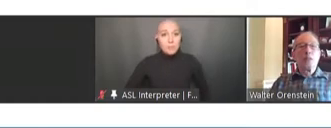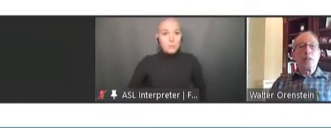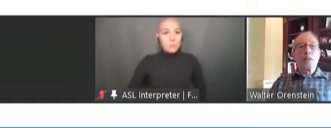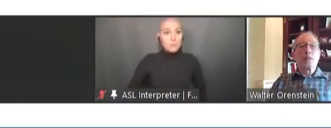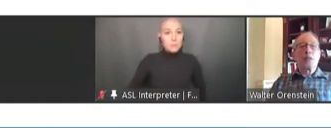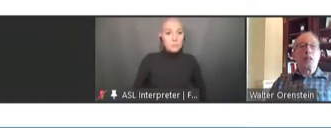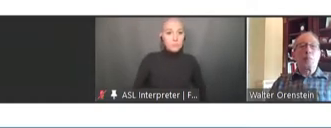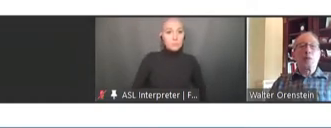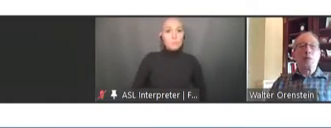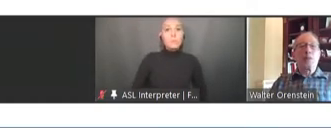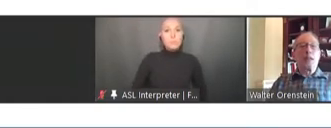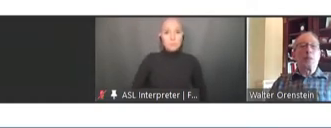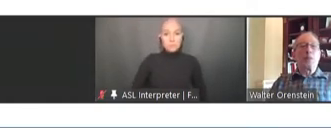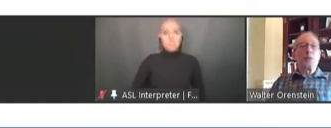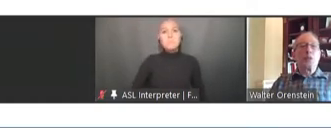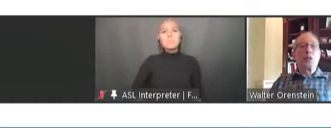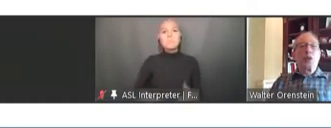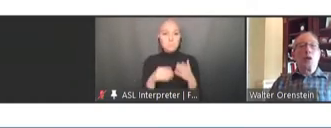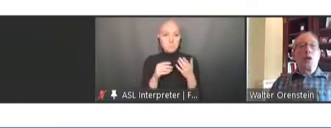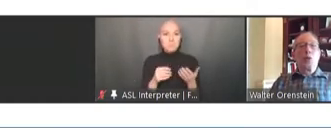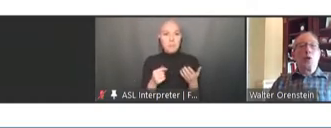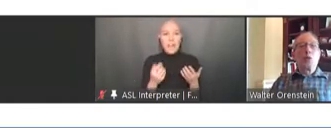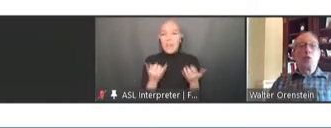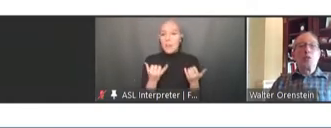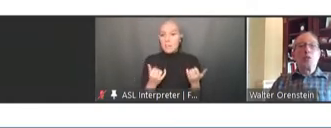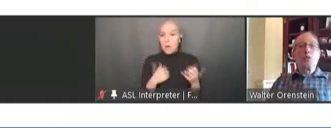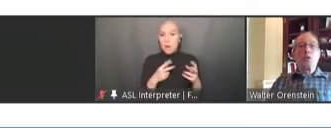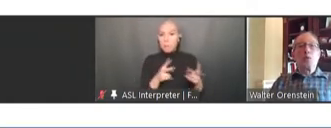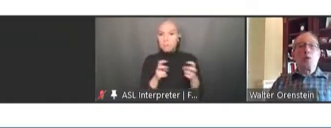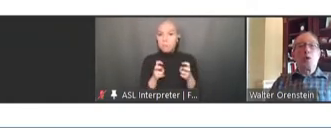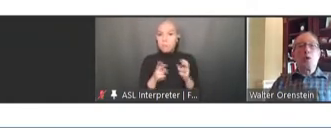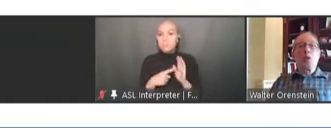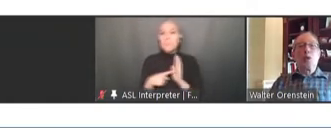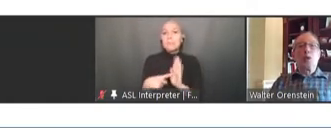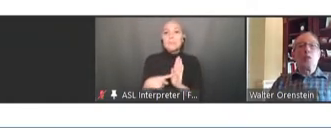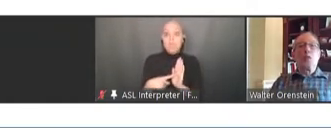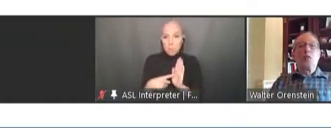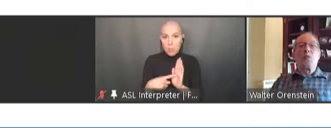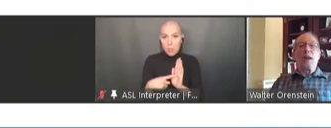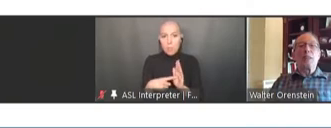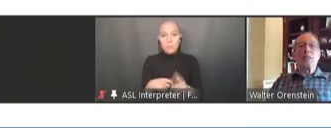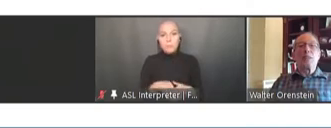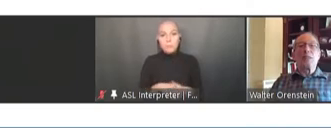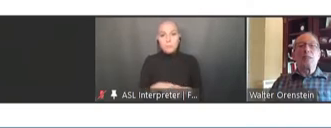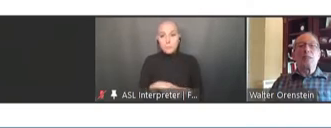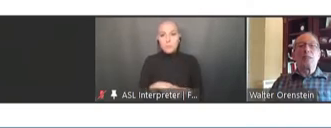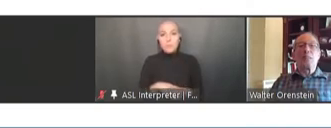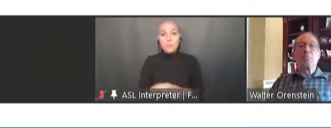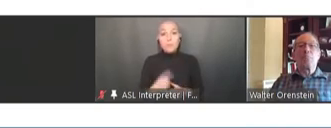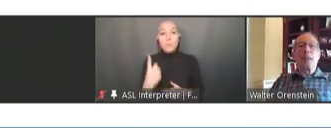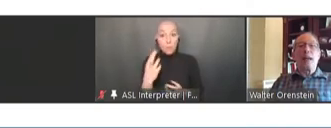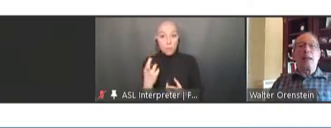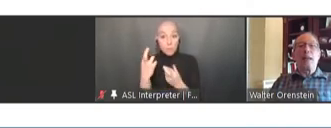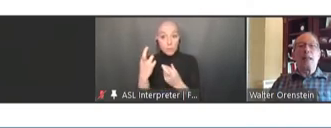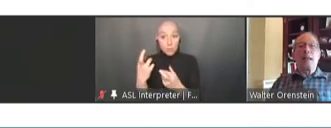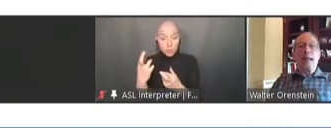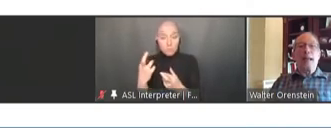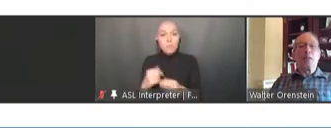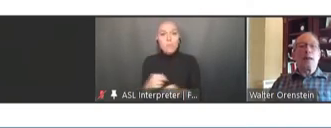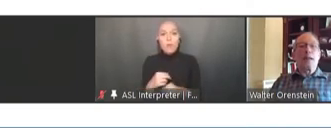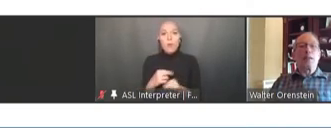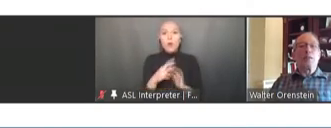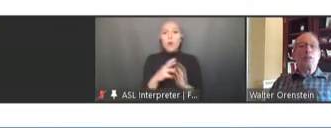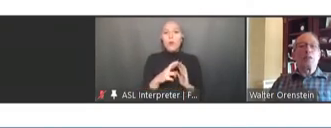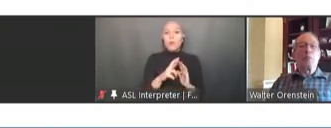So, here's a couple of examples. One was the role of vaccines in combating antibiotic-resistant